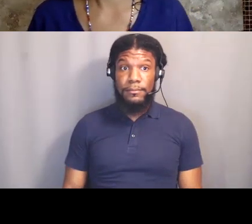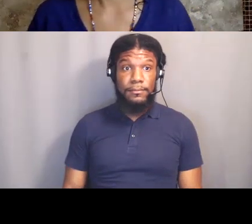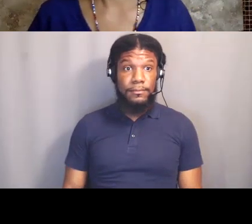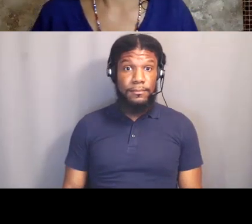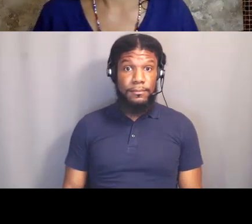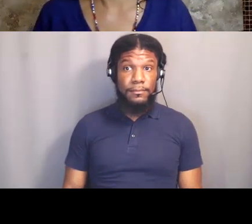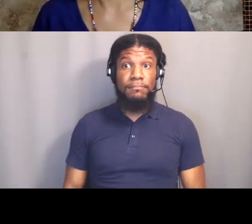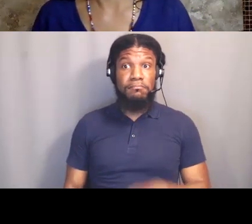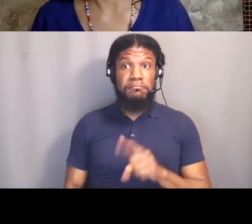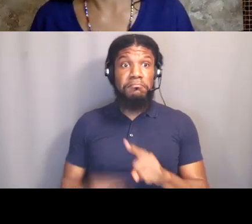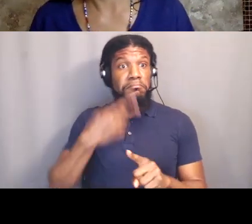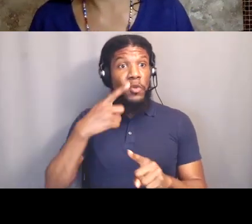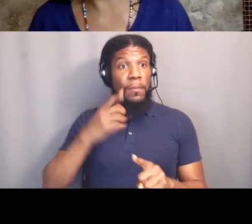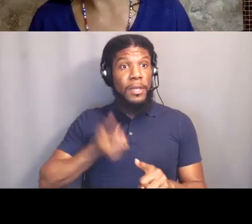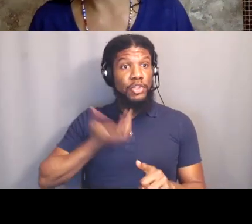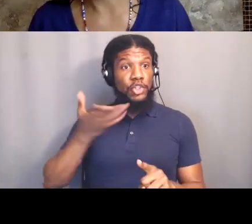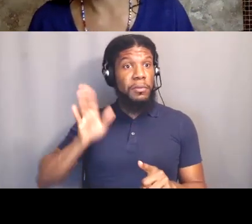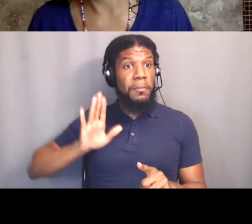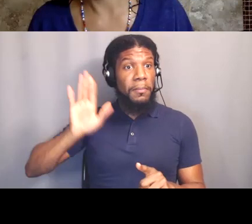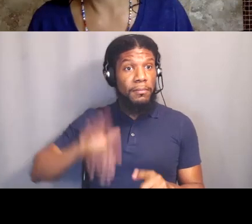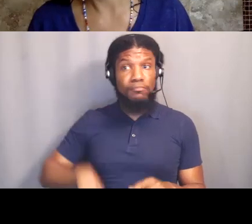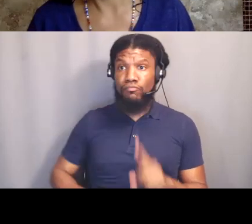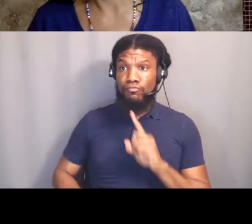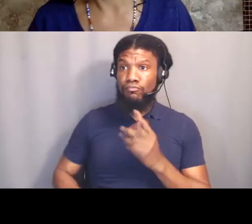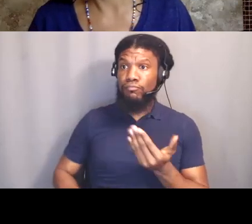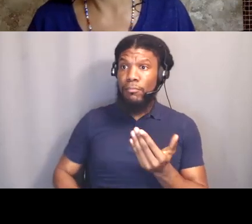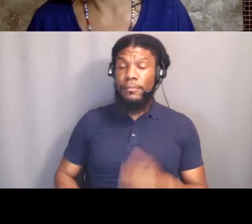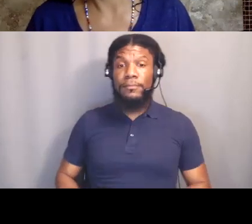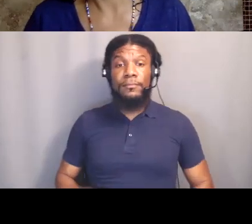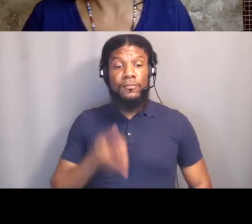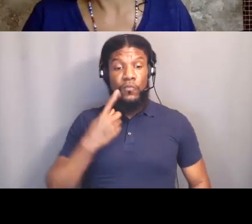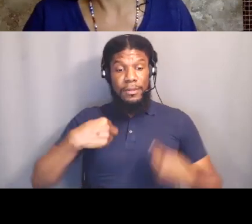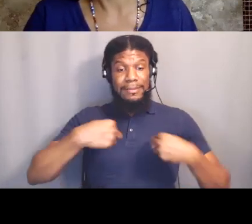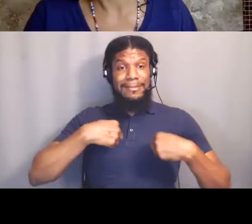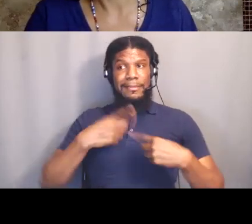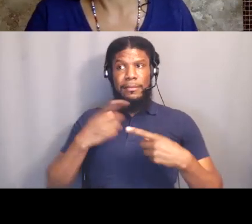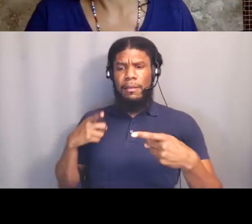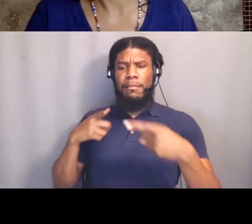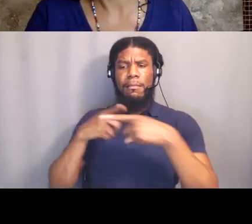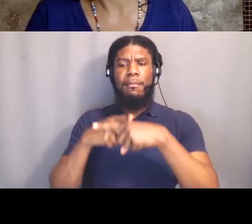[Alli] I'm happy to share. Sure. I think for me one of my conflicting realities is like wanting